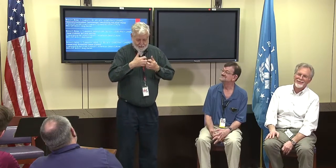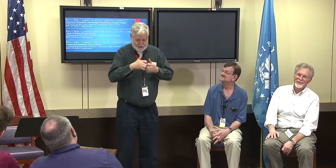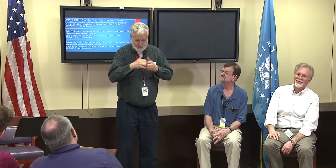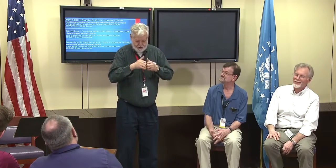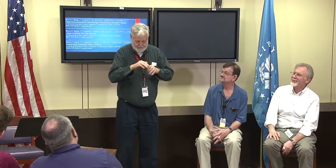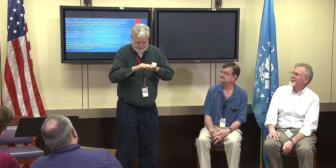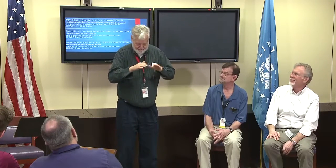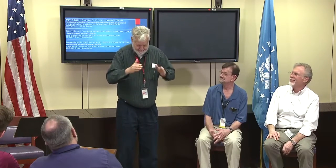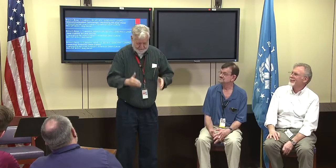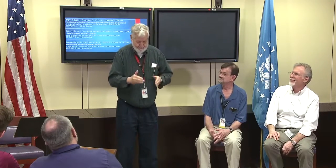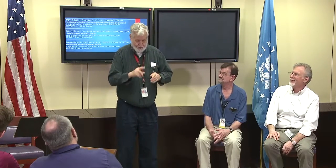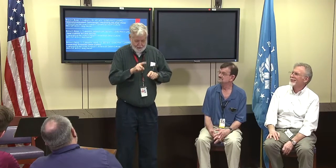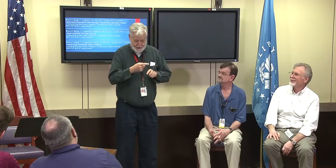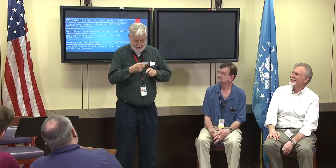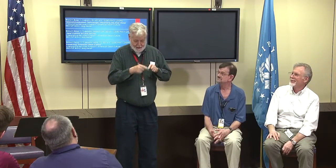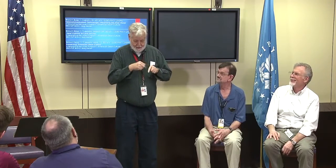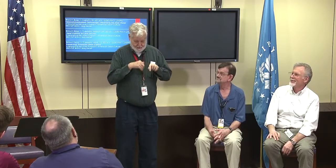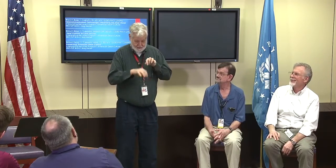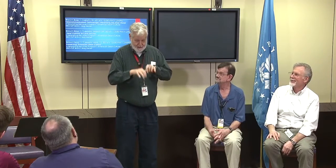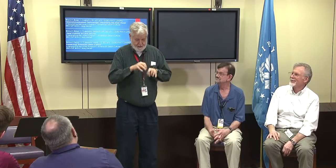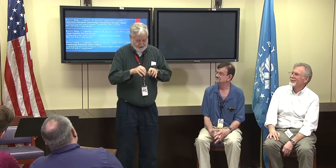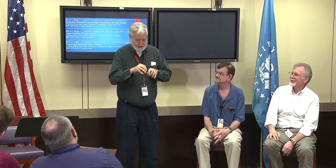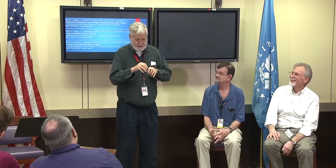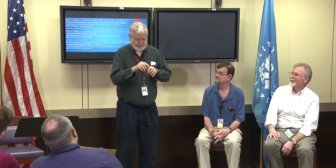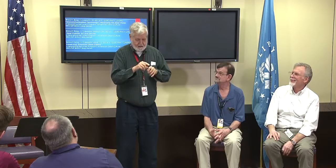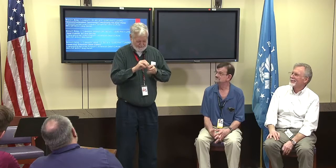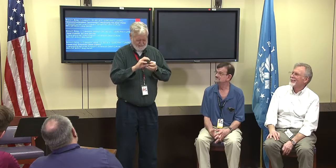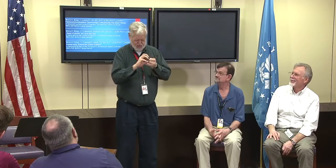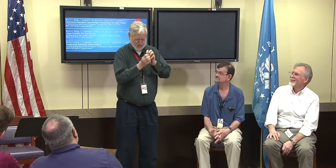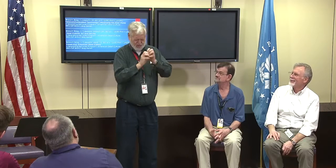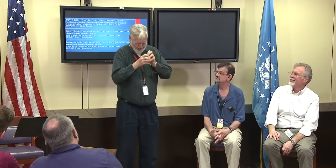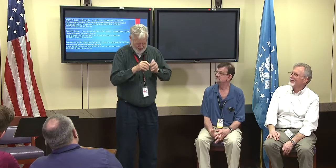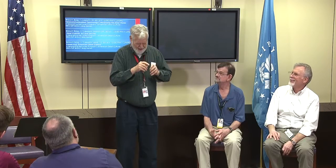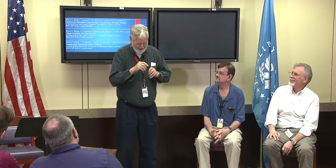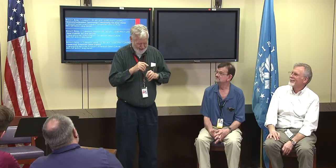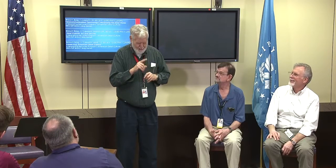in way back when, it was a second floor and I would make calls